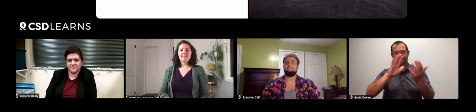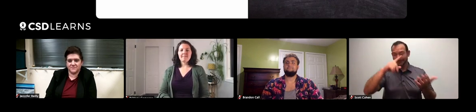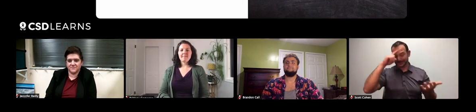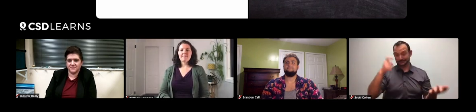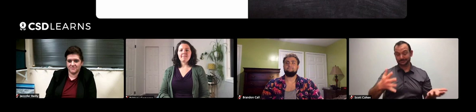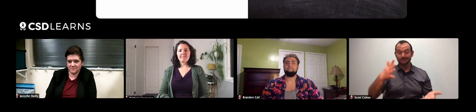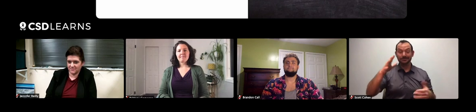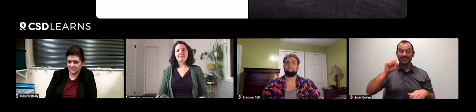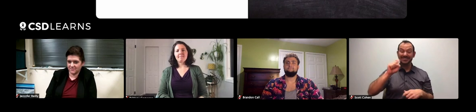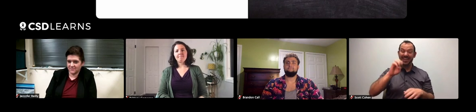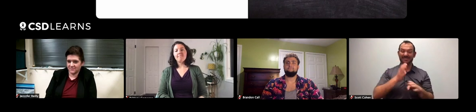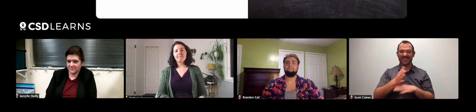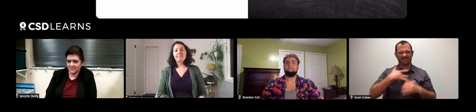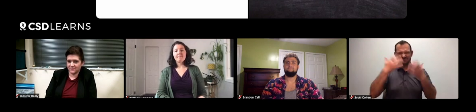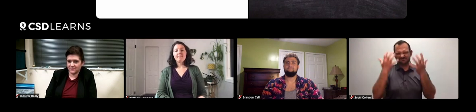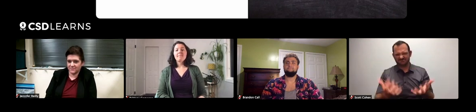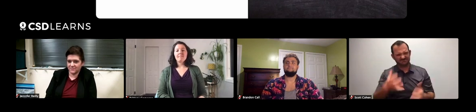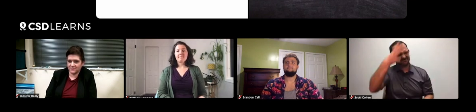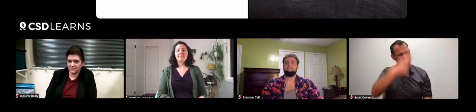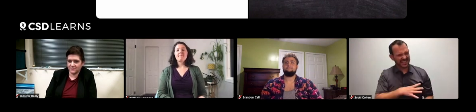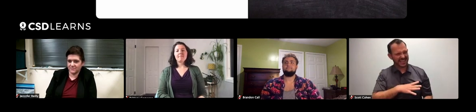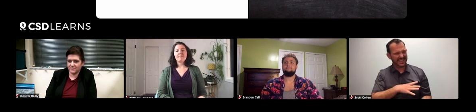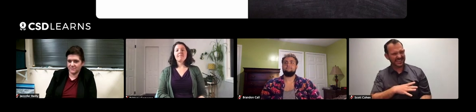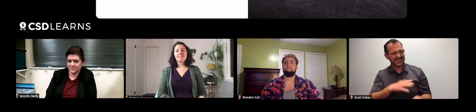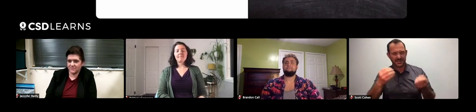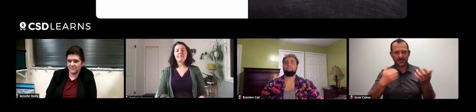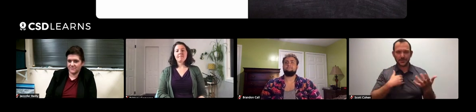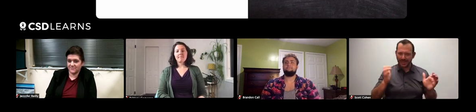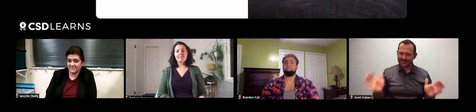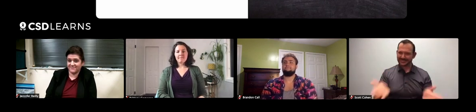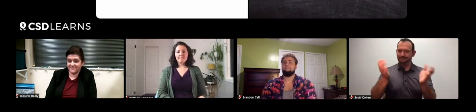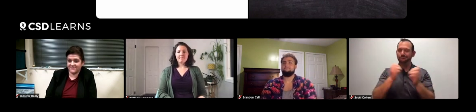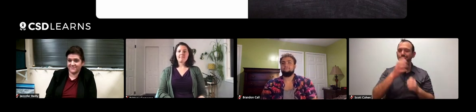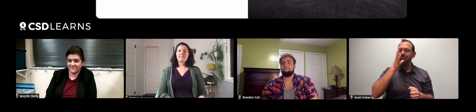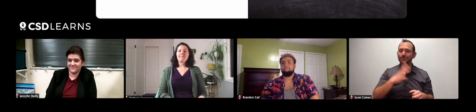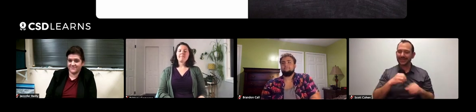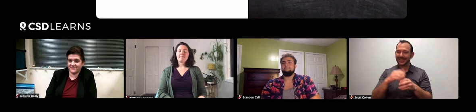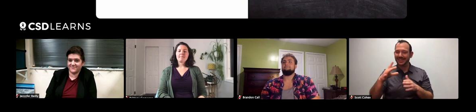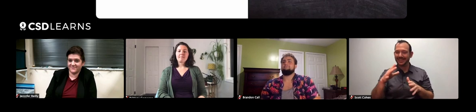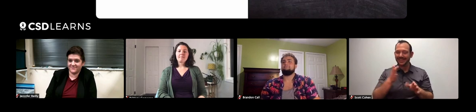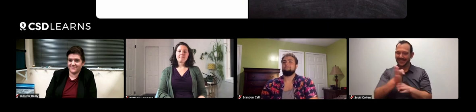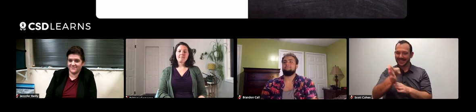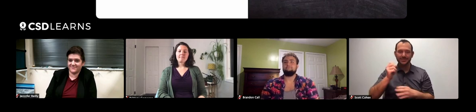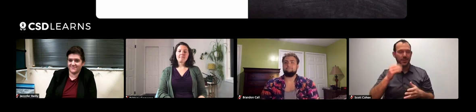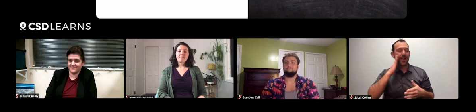because the STEM field is heavily populated with men. We'd like to encourage more women in the field.